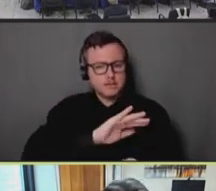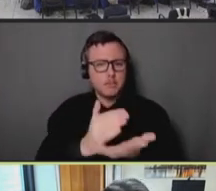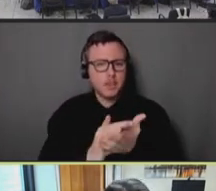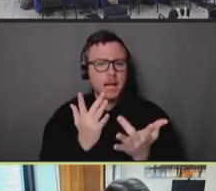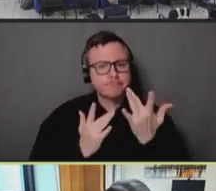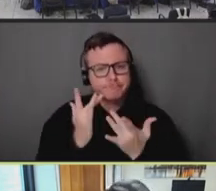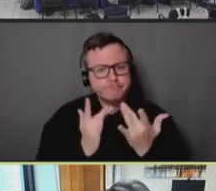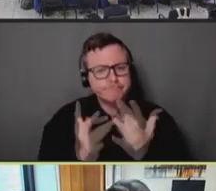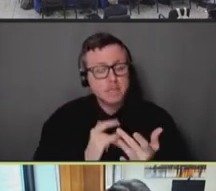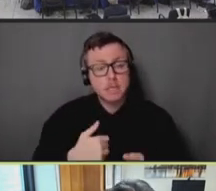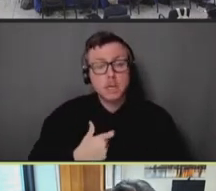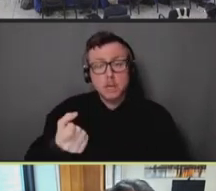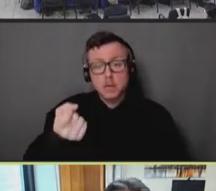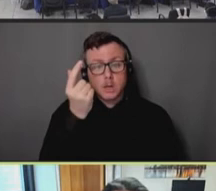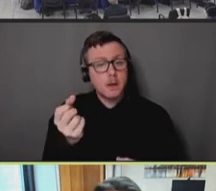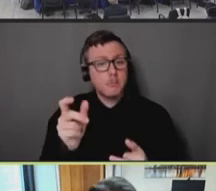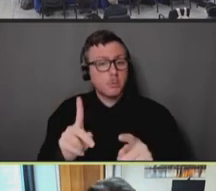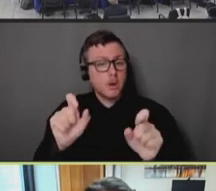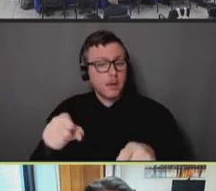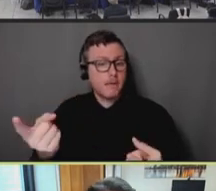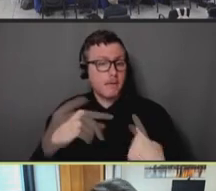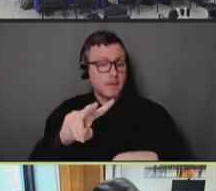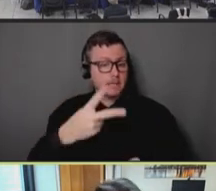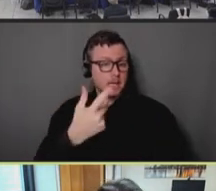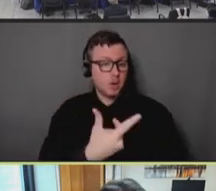make the second dose appointments they need. And we're talking about expanding